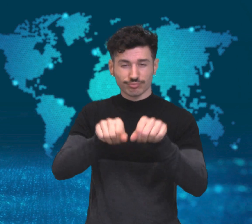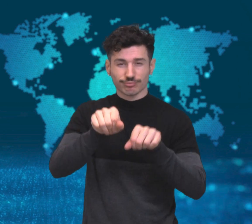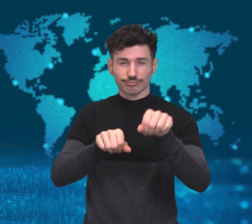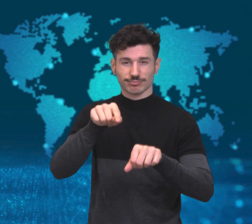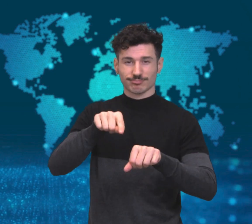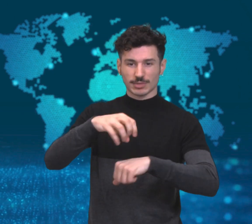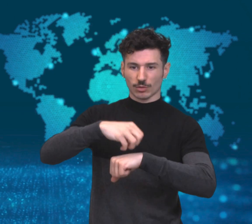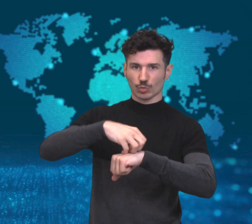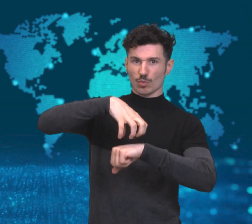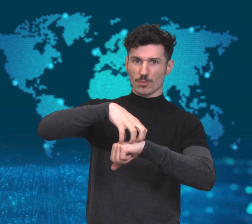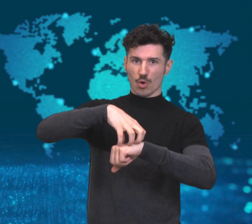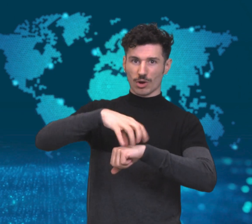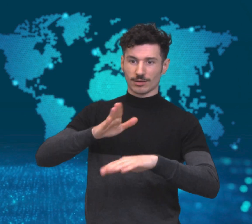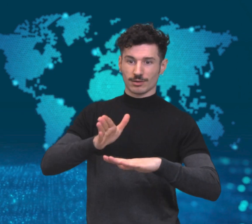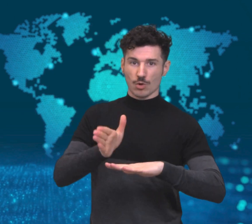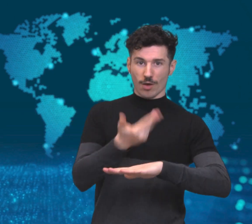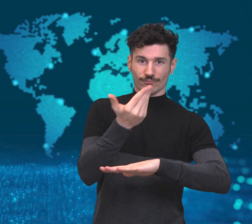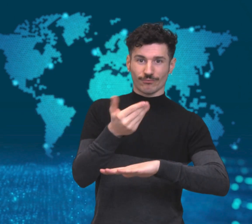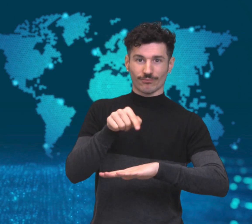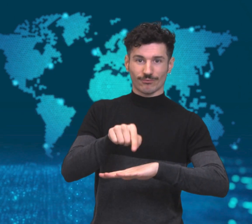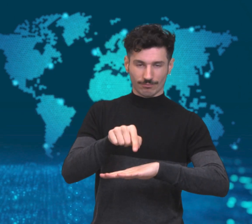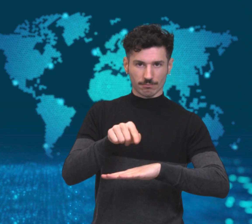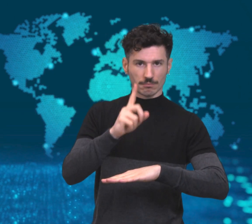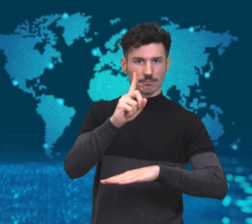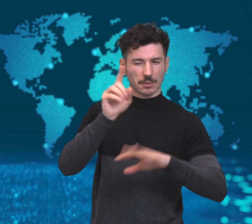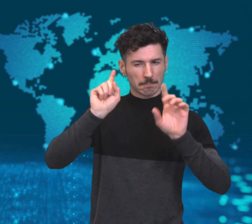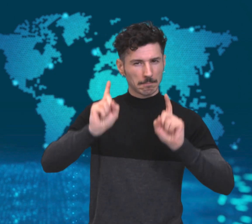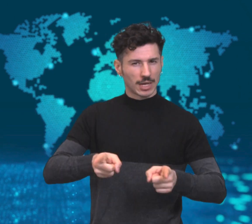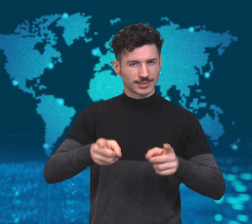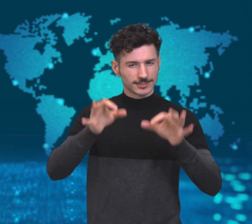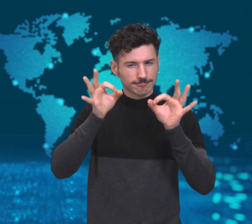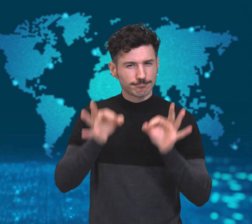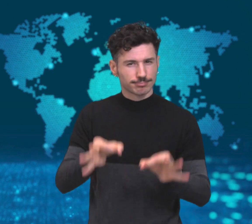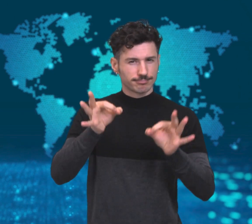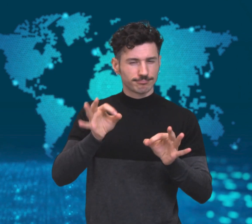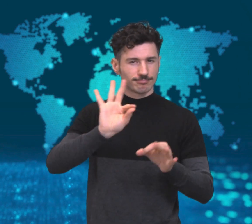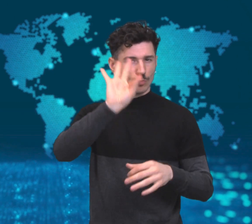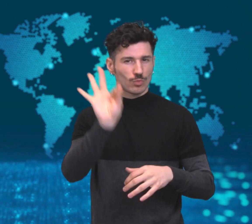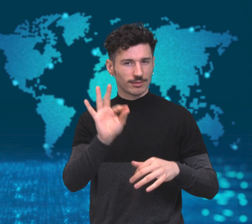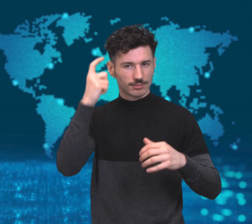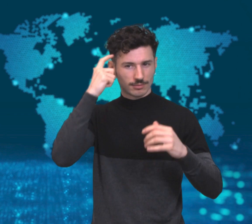brain tumor would not damage parts of her brain